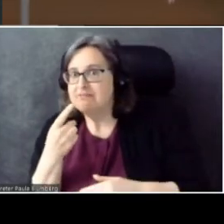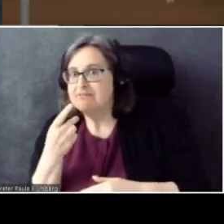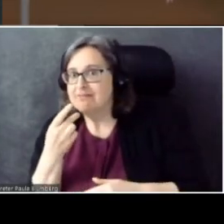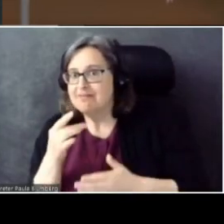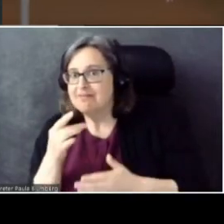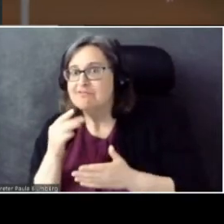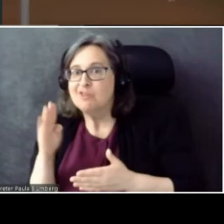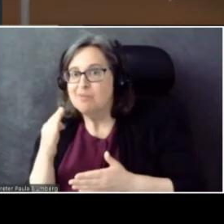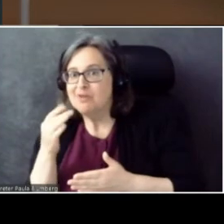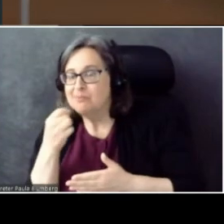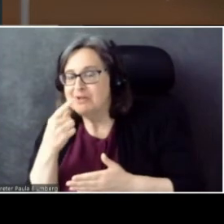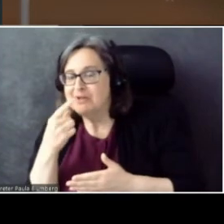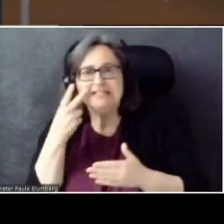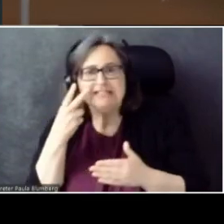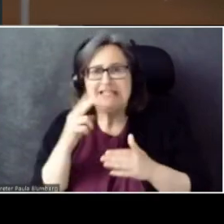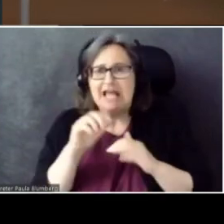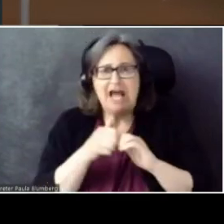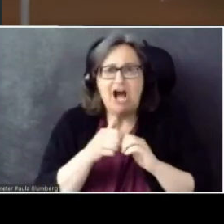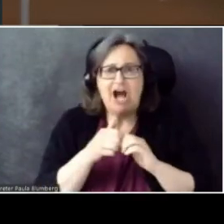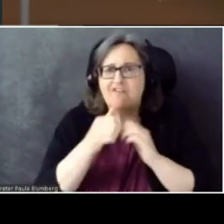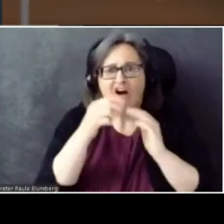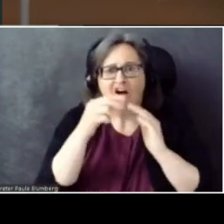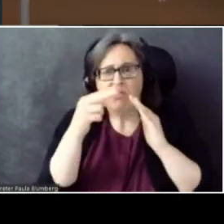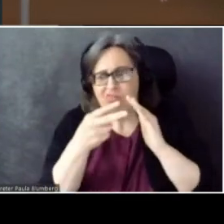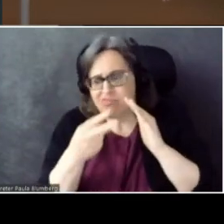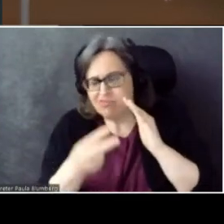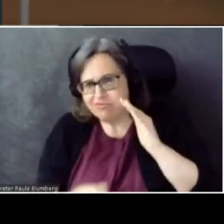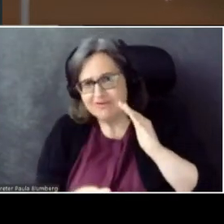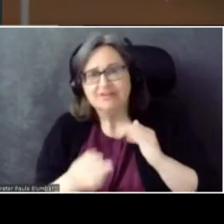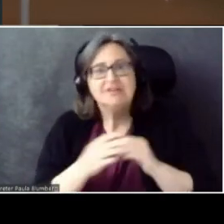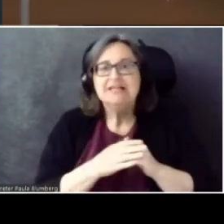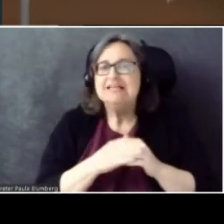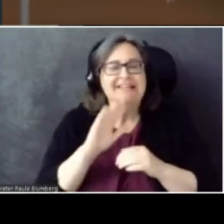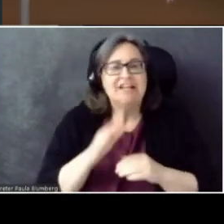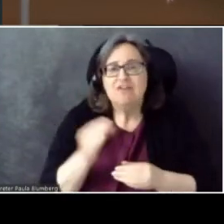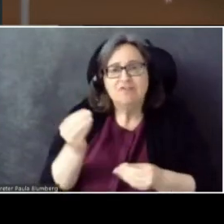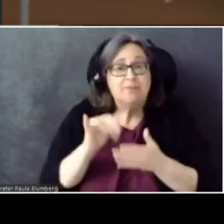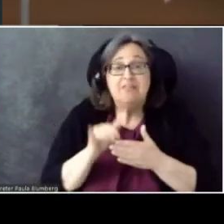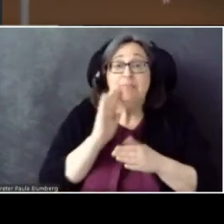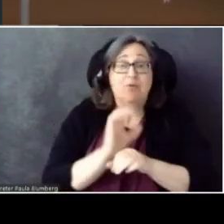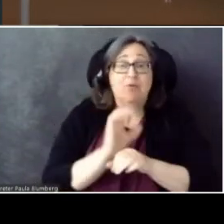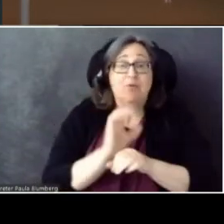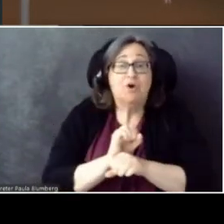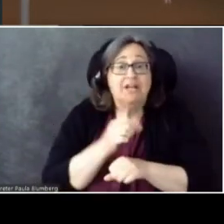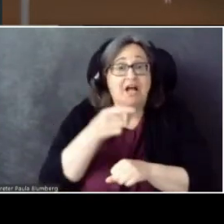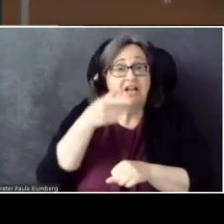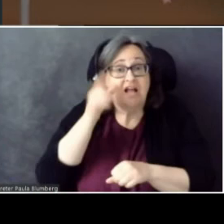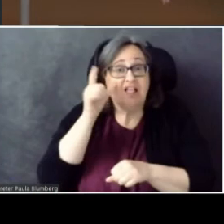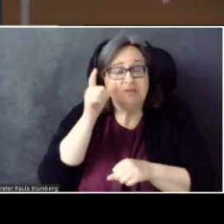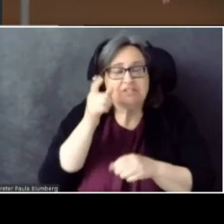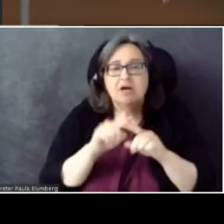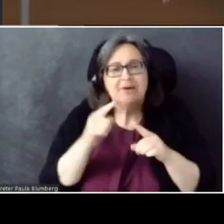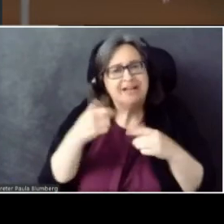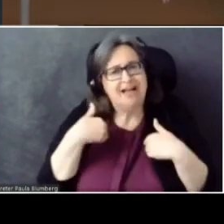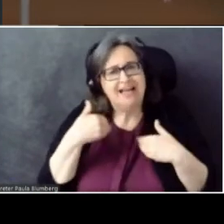They didn't tell me I would be working on HoloLens. I had an idea the project was gonna be awesome.